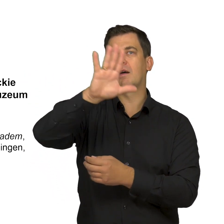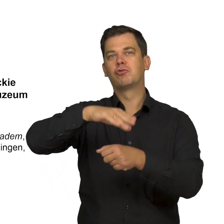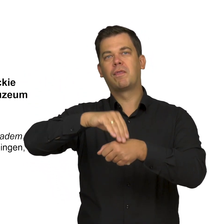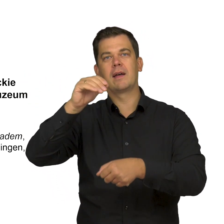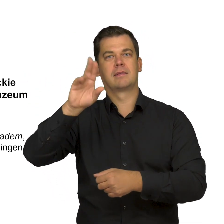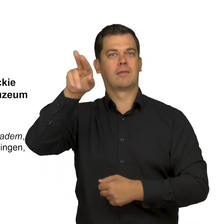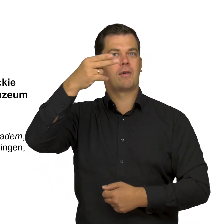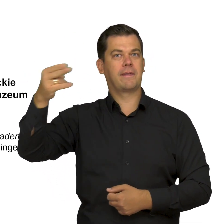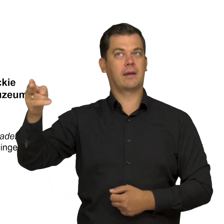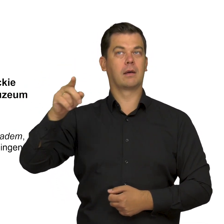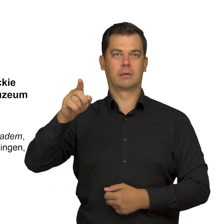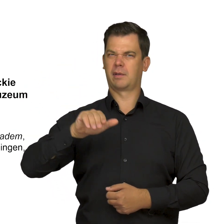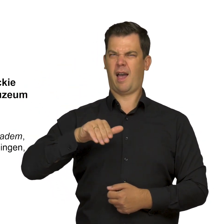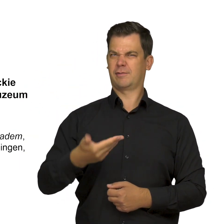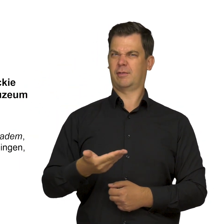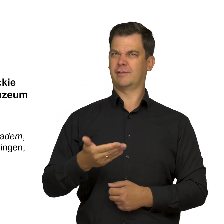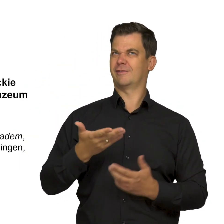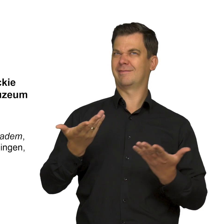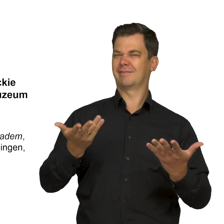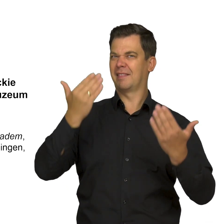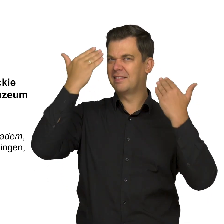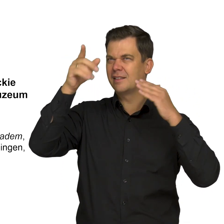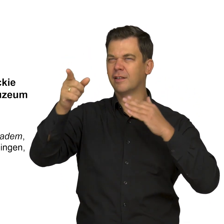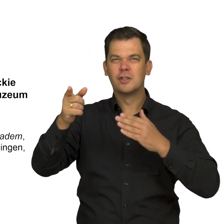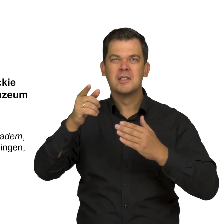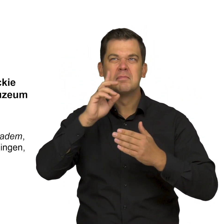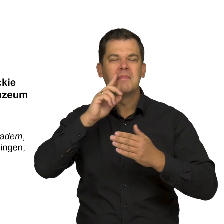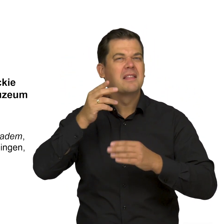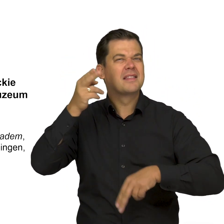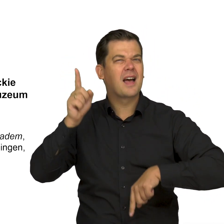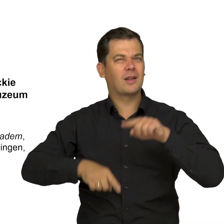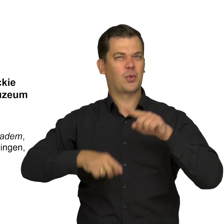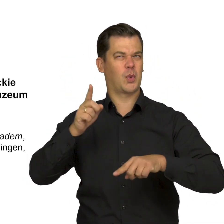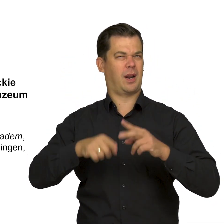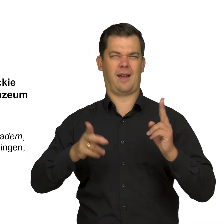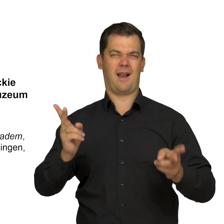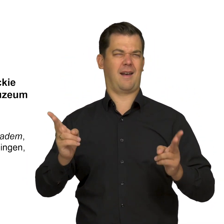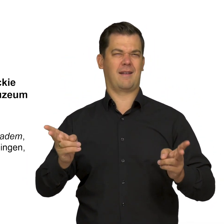mostly as an exotic, wild area, almost untouched by human hand. Even though the Landscape with a Waterfall